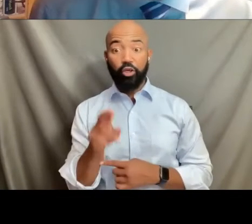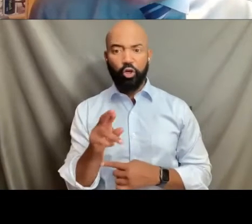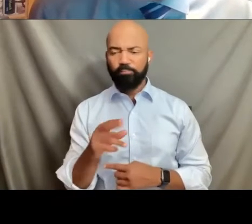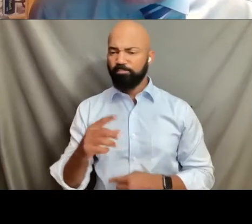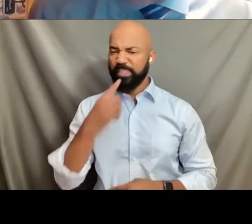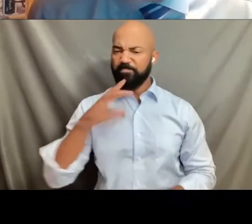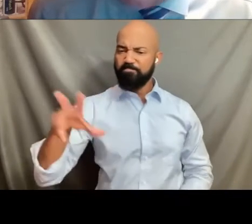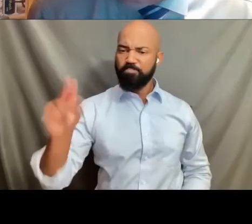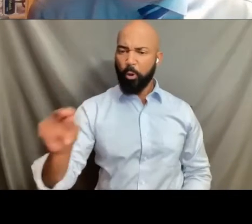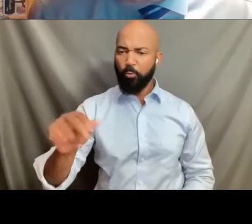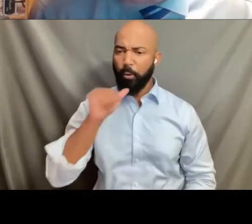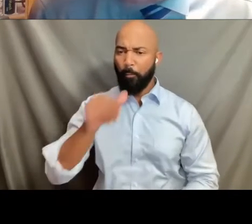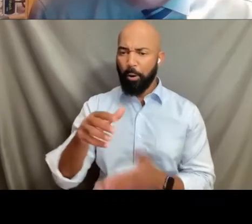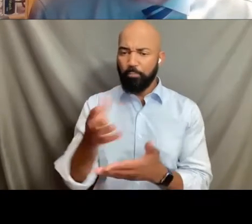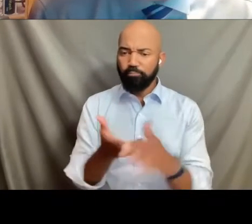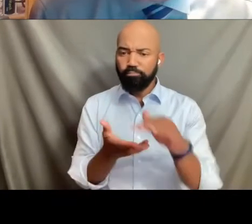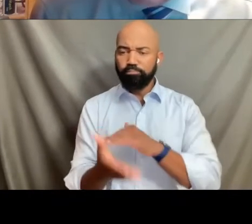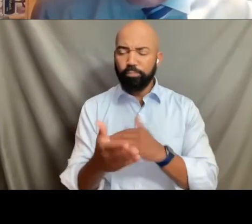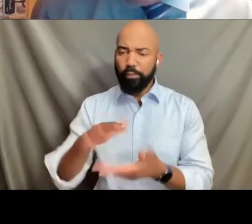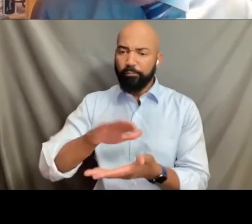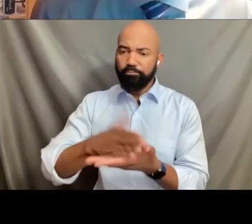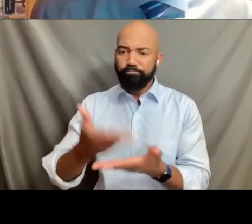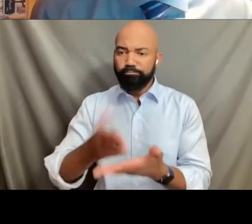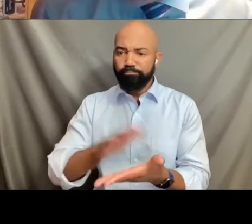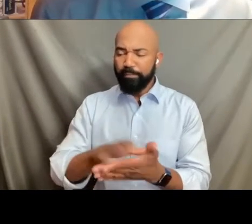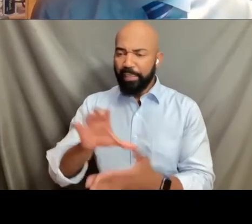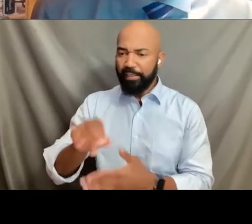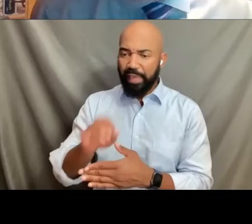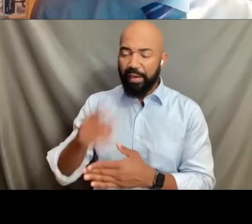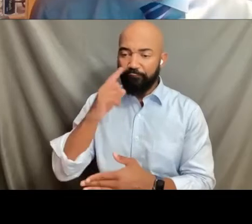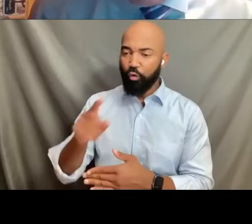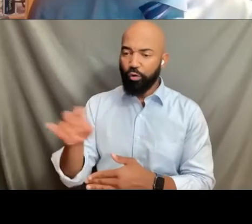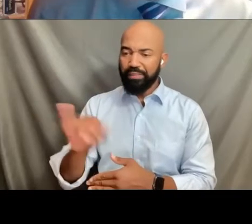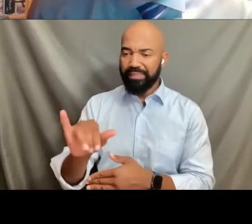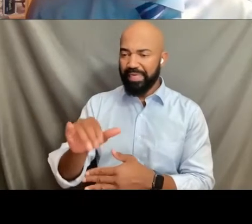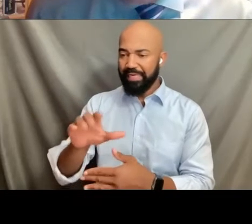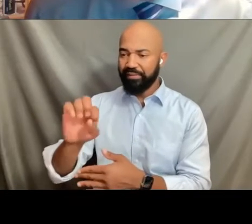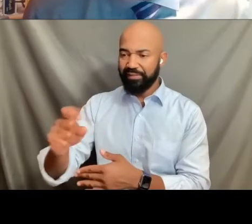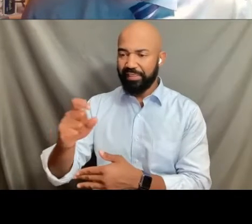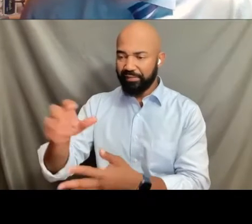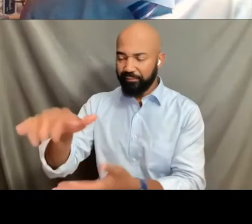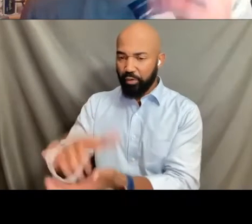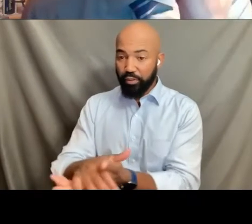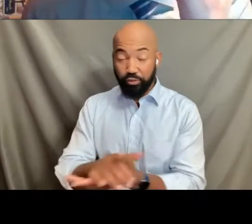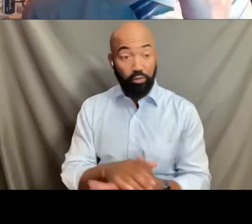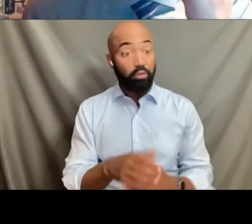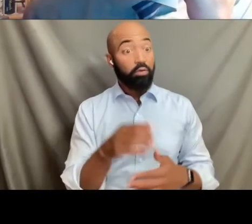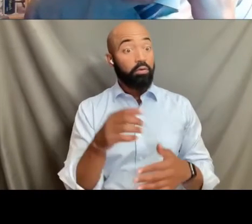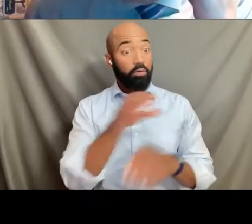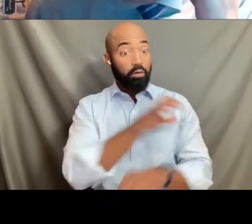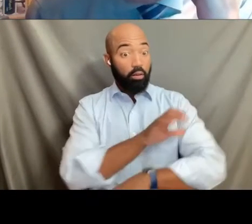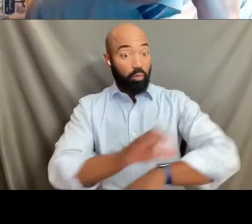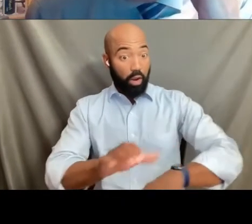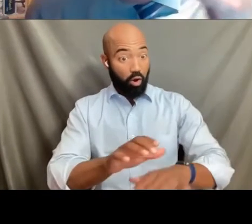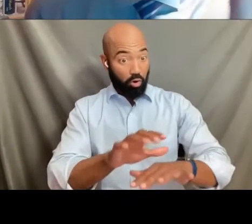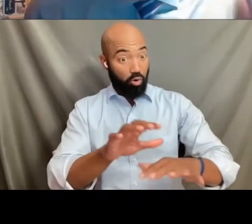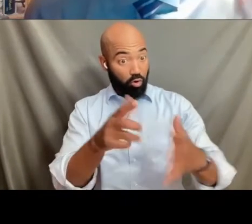for a same sex couple, remember this case, and challenged the Colorado law that prohibited discrimination by businesses